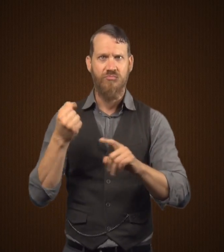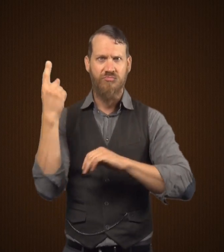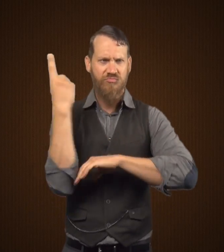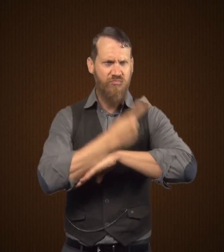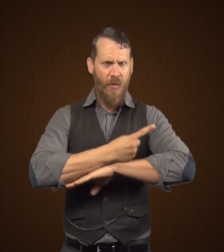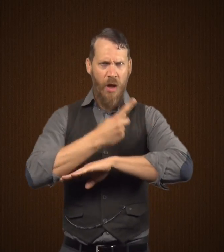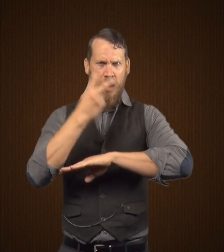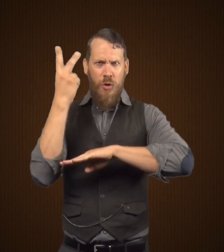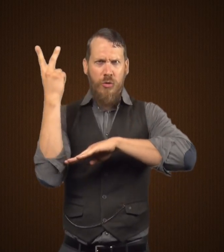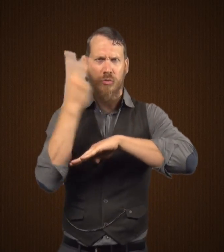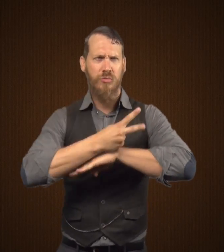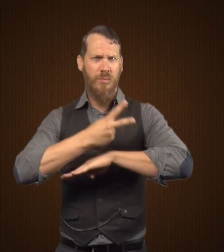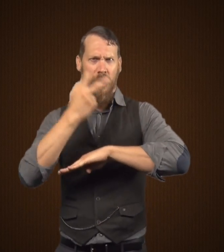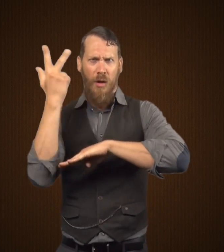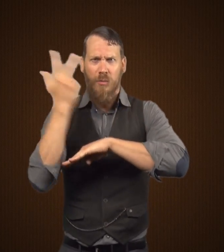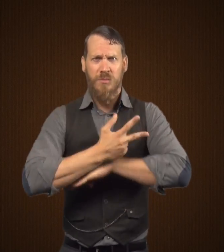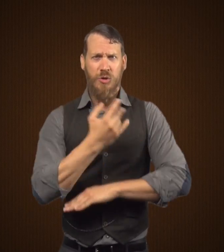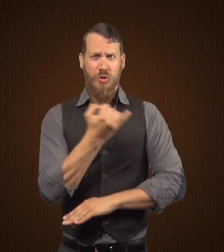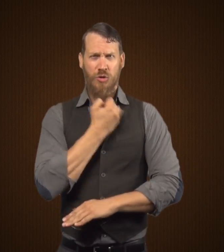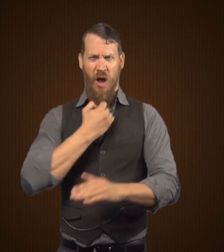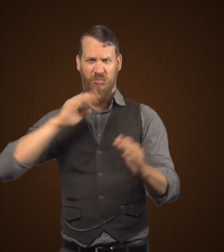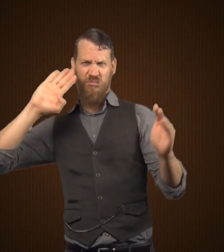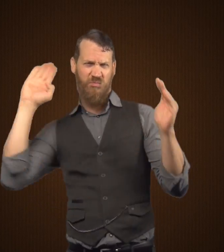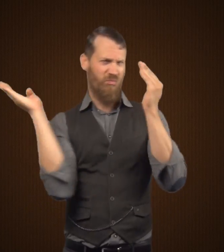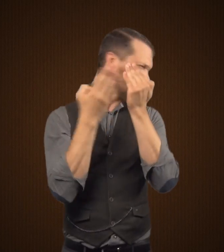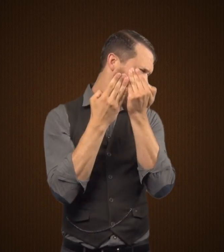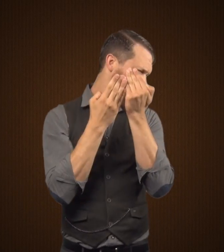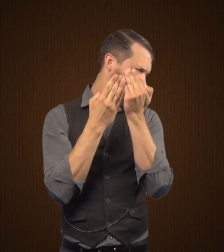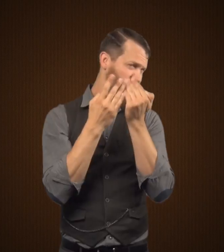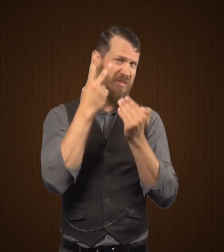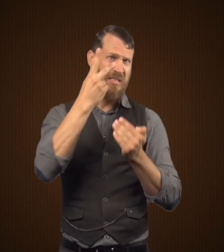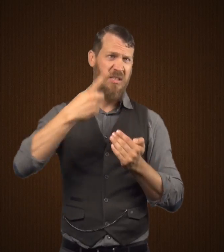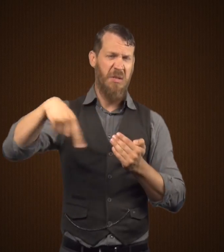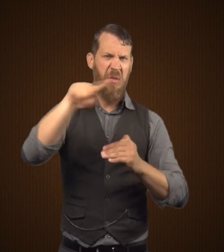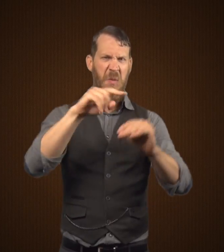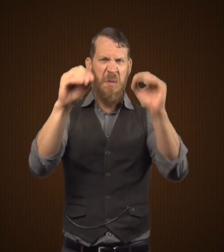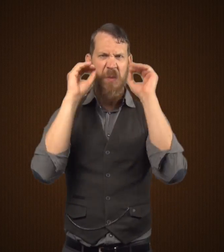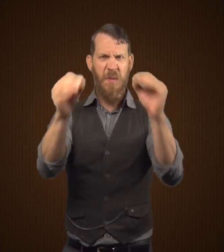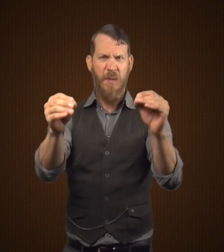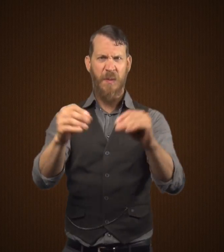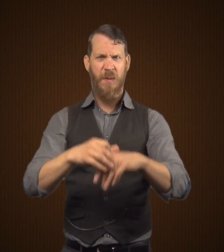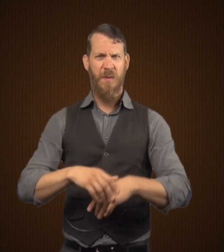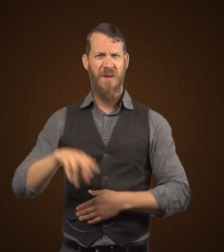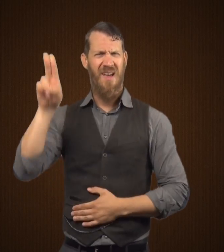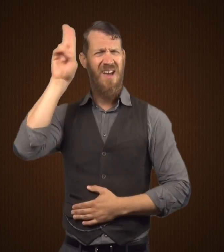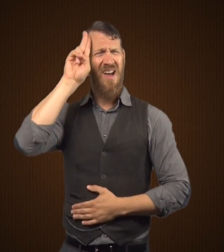And then one day he secludes himself again. This goes on for several days.